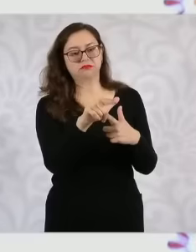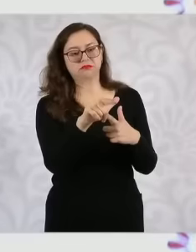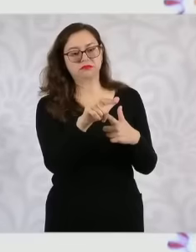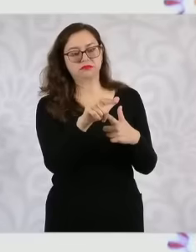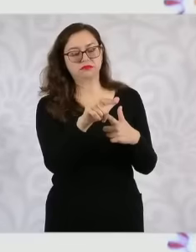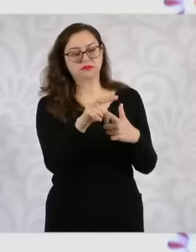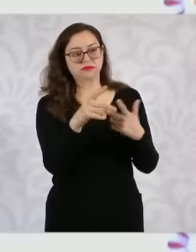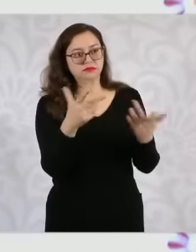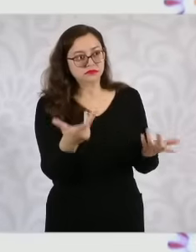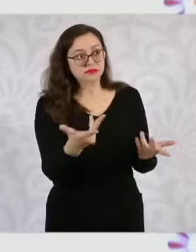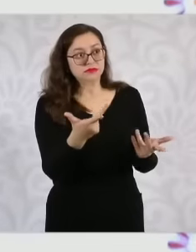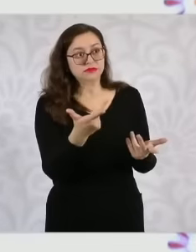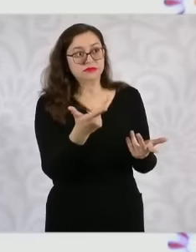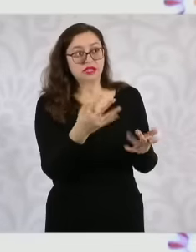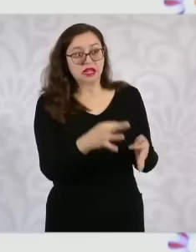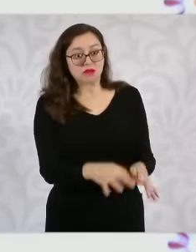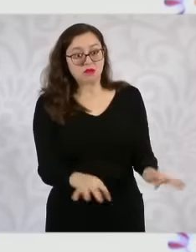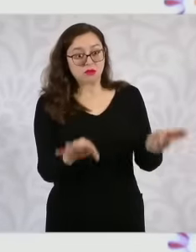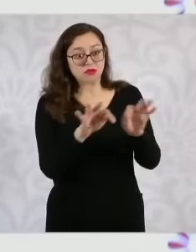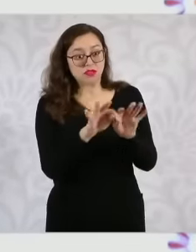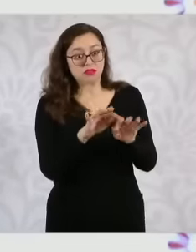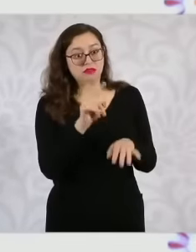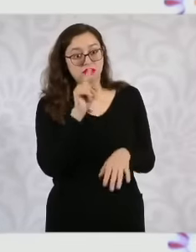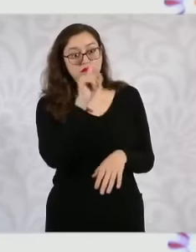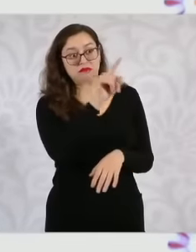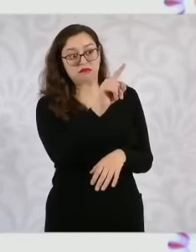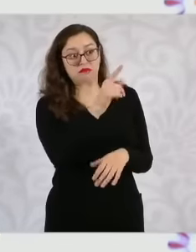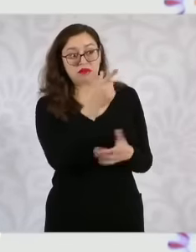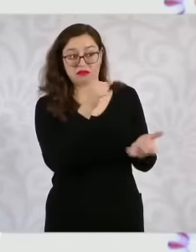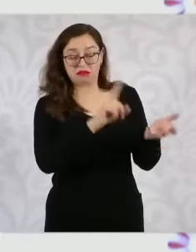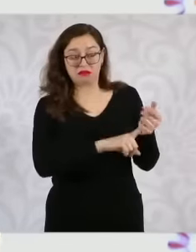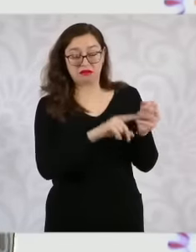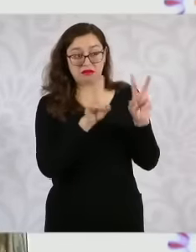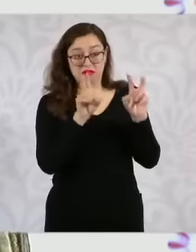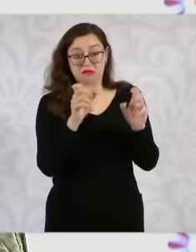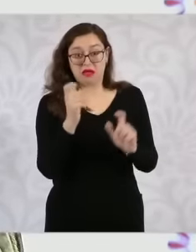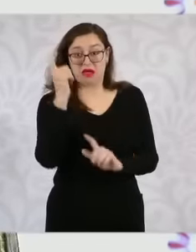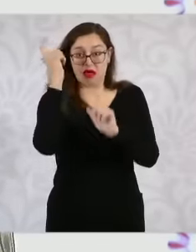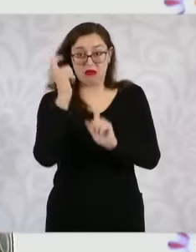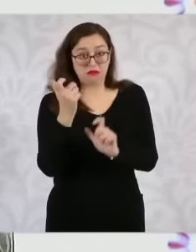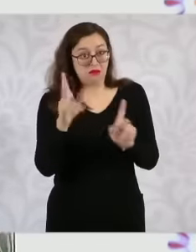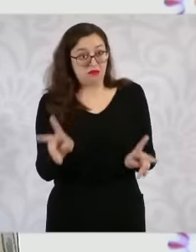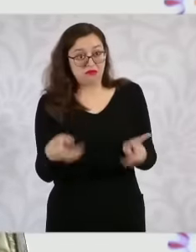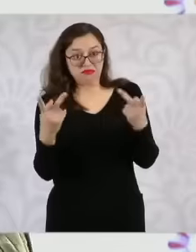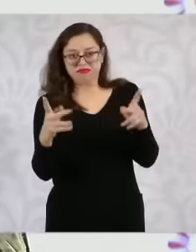to see that it is It is necessary that they implement actions, we have received instructions, it is